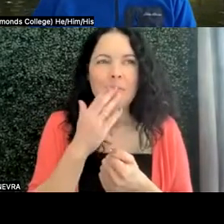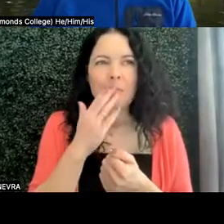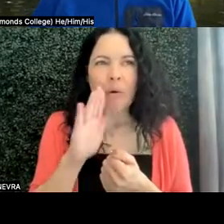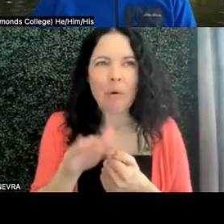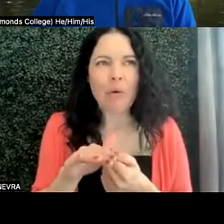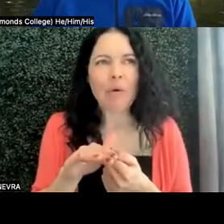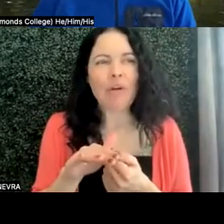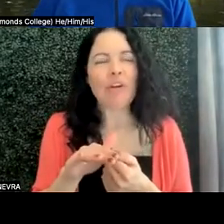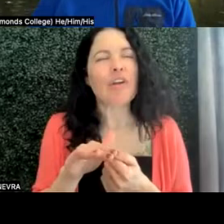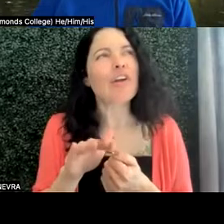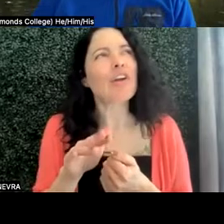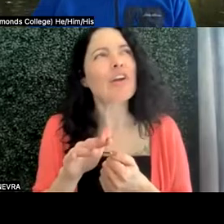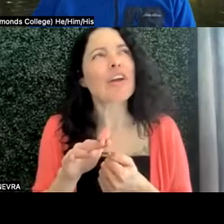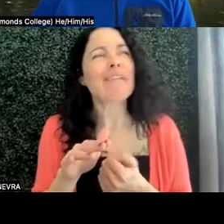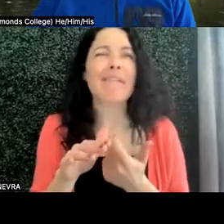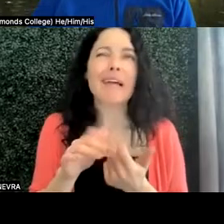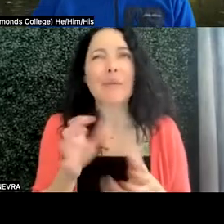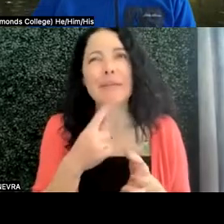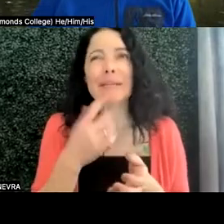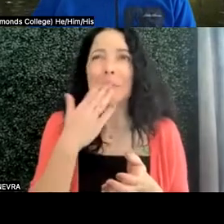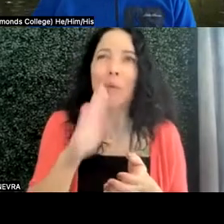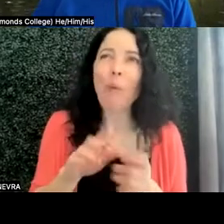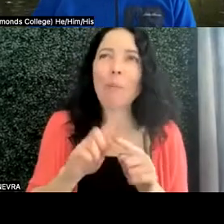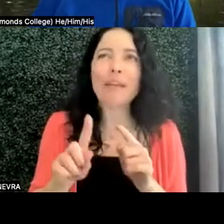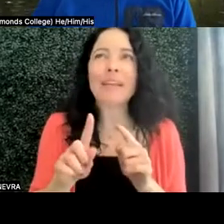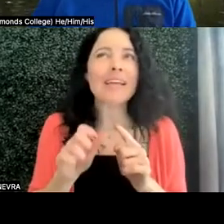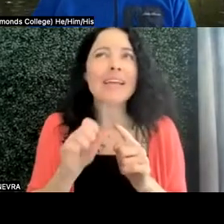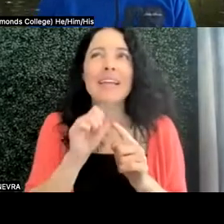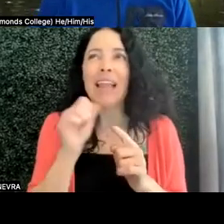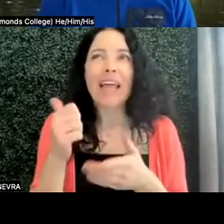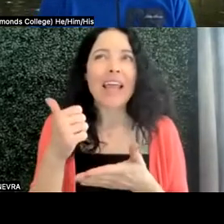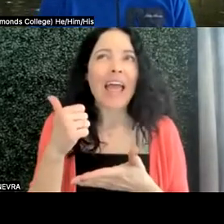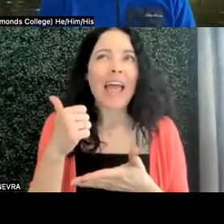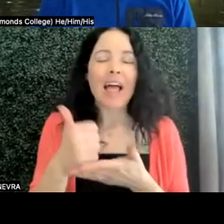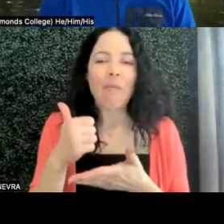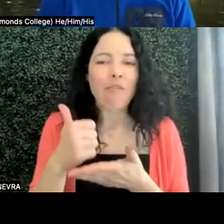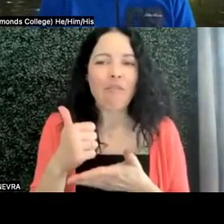I don't want to say poor, but not helpful compensation techniques and coping skills.